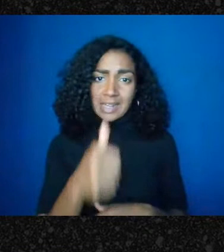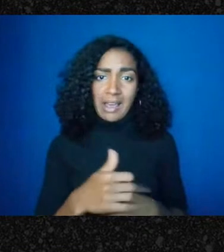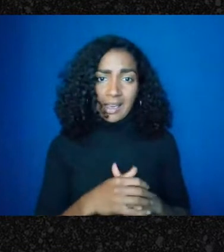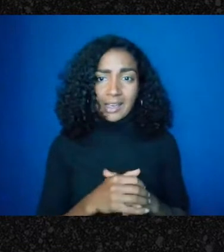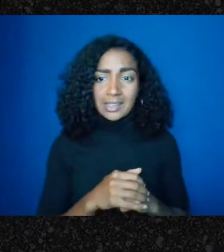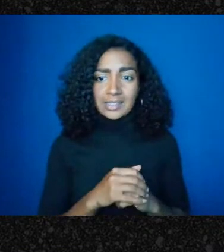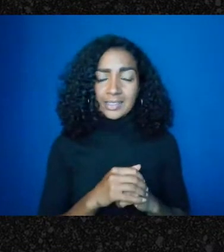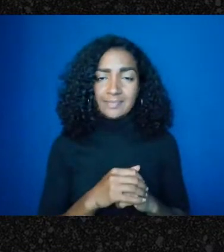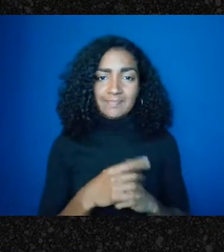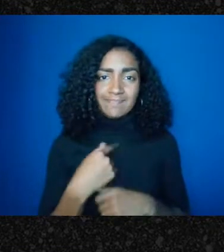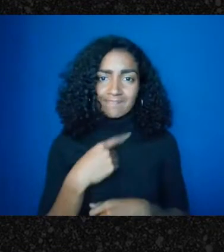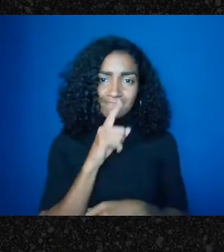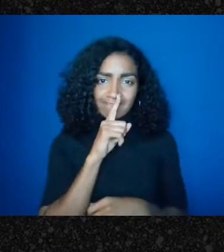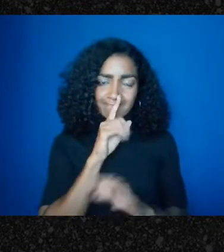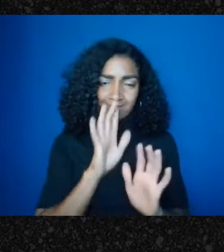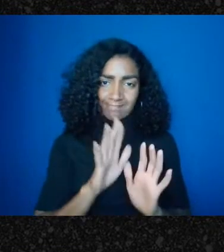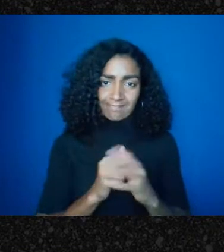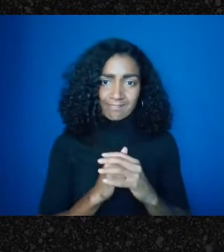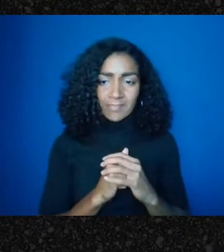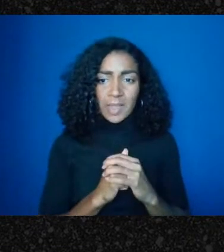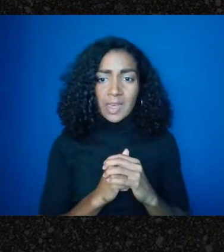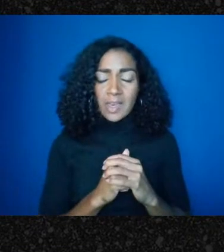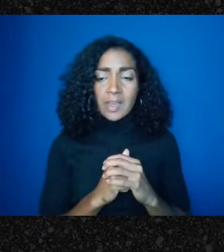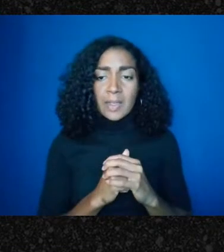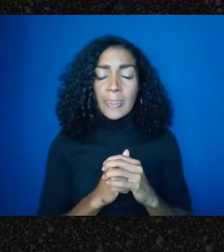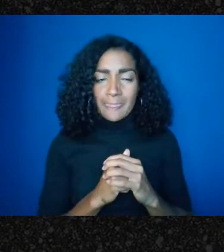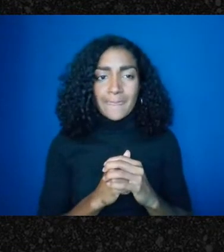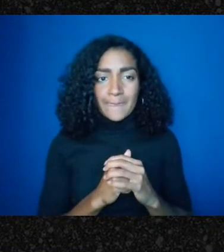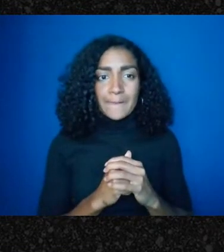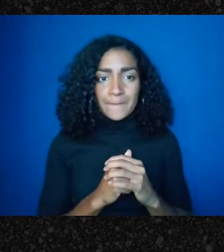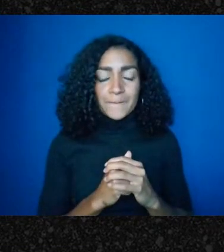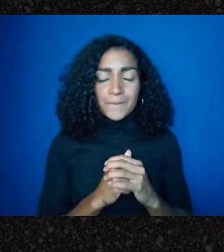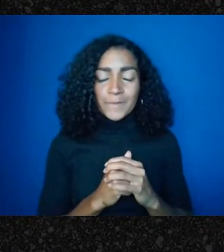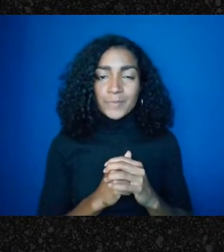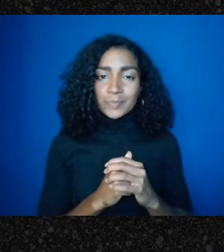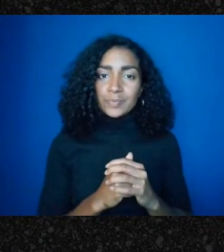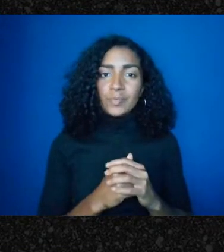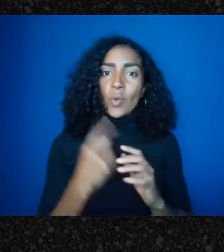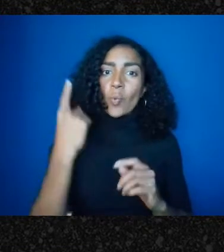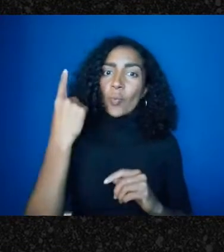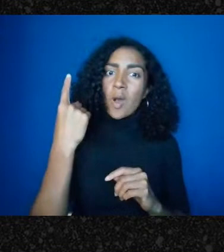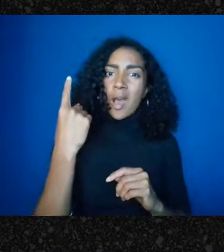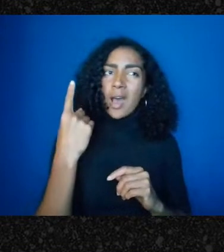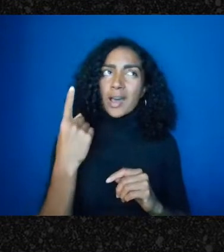that's a reason to not do this, you know, not do this work with a 501c3.